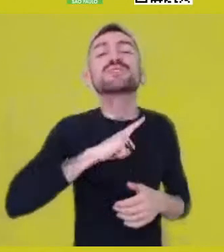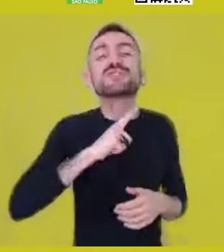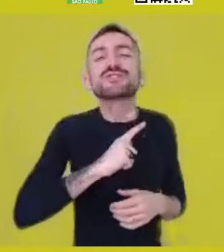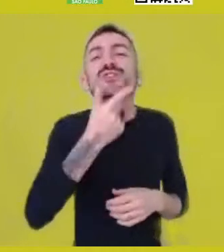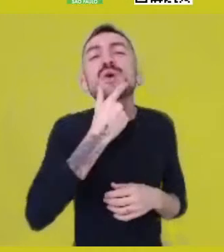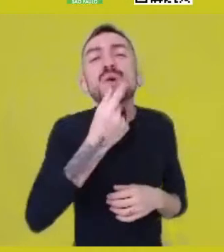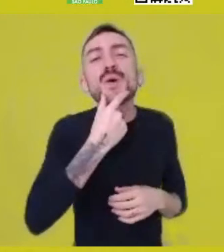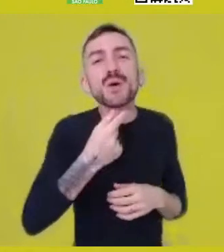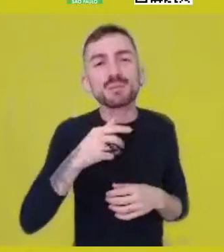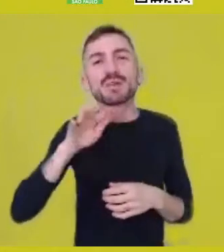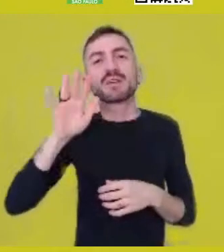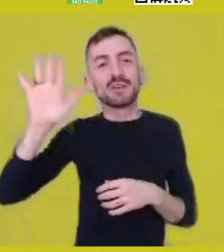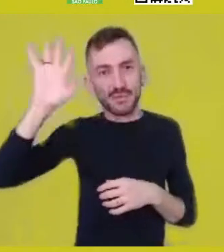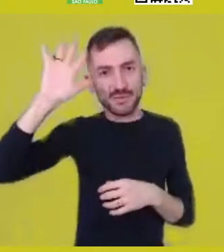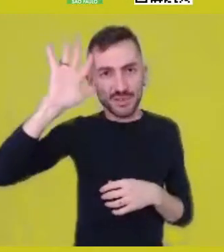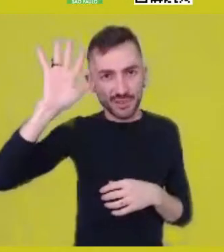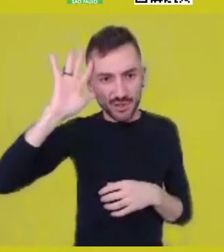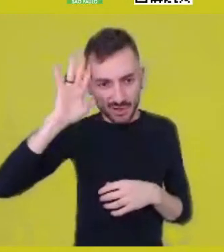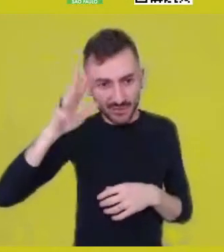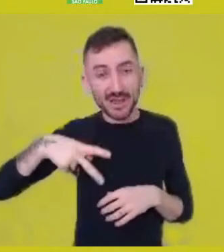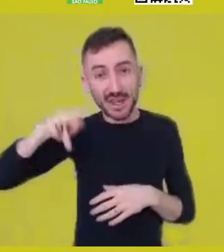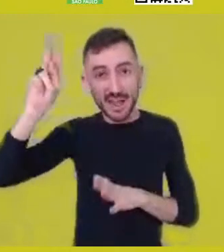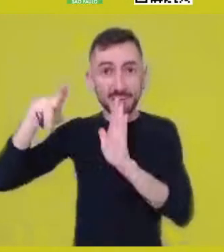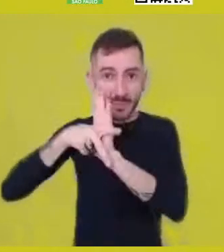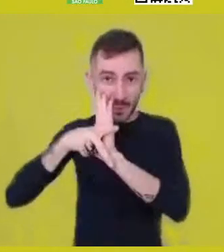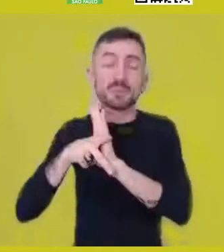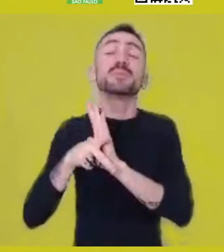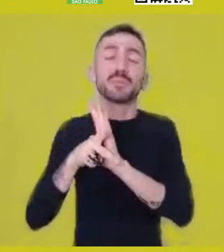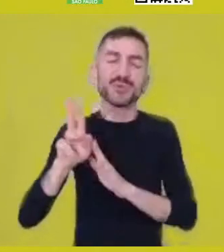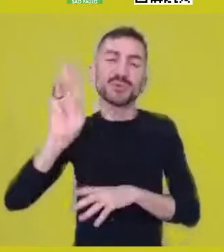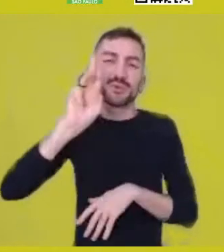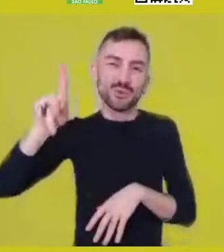from the 18th Kemetic dinasty, Amenemope, who warns us